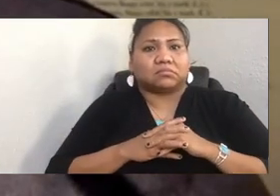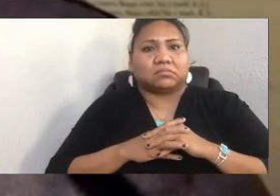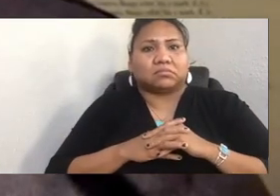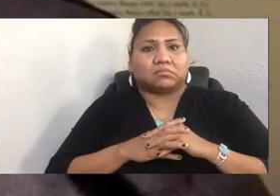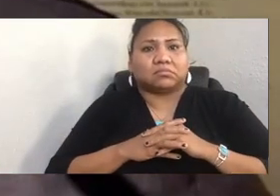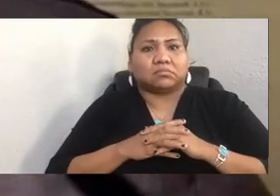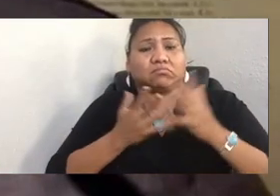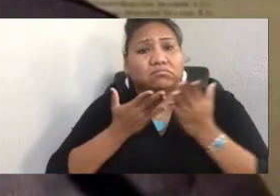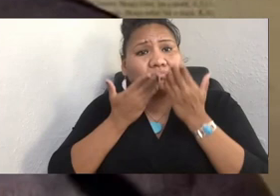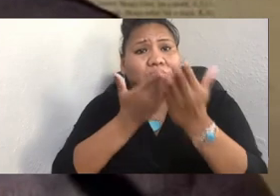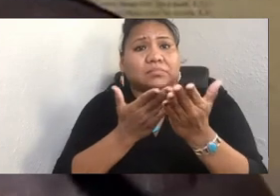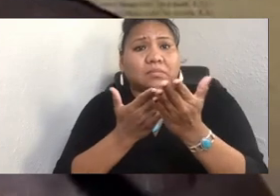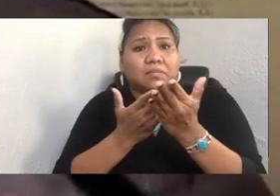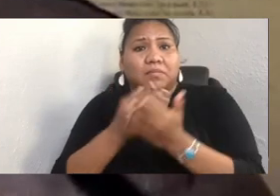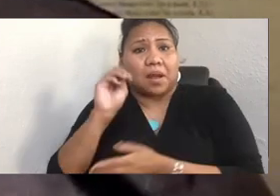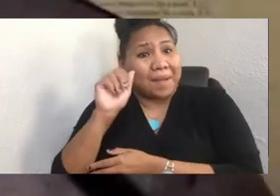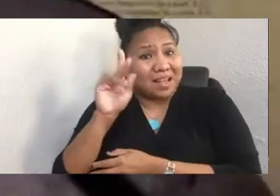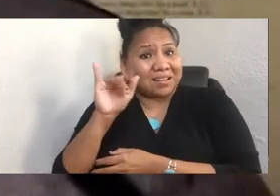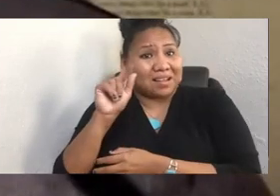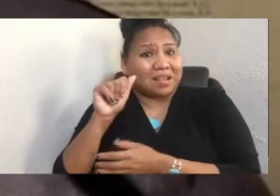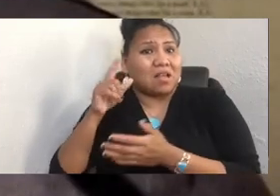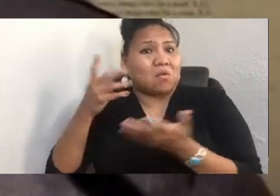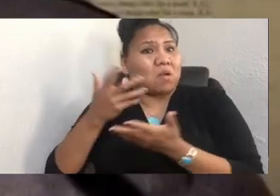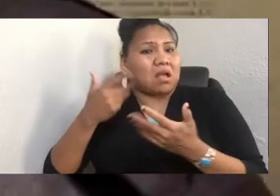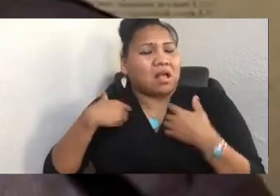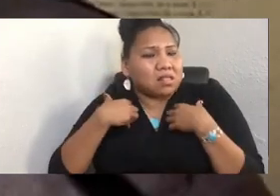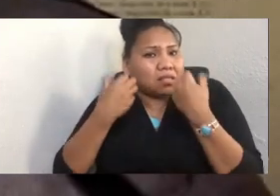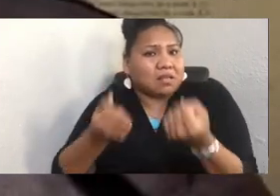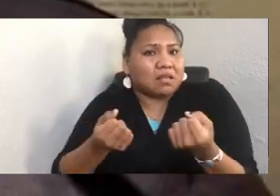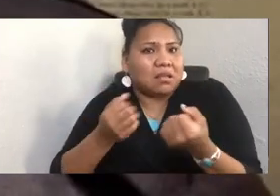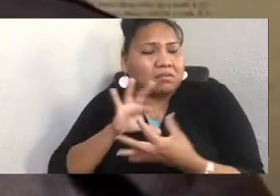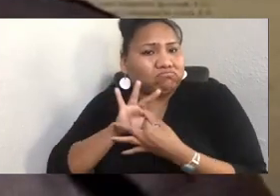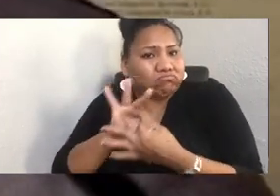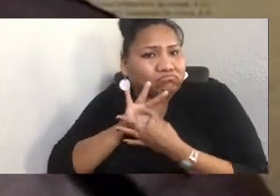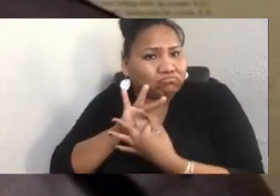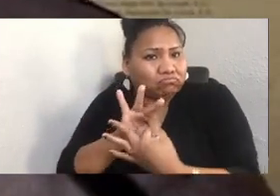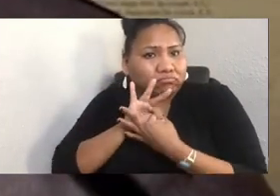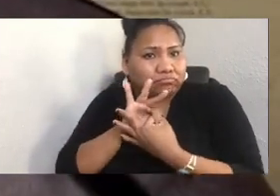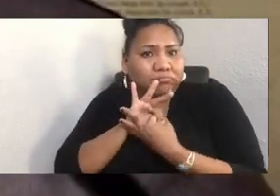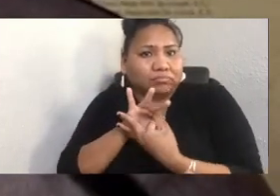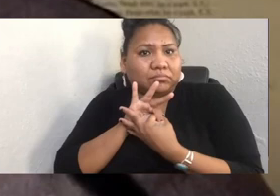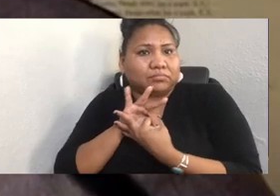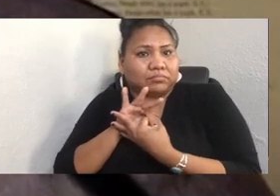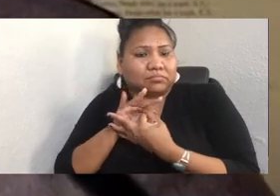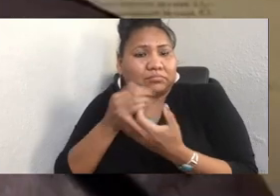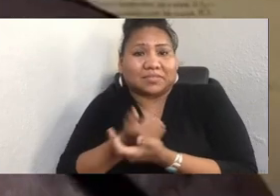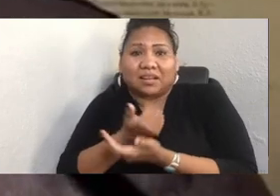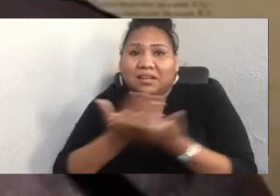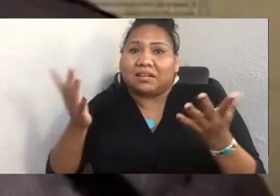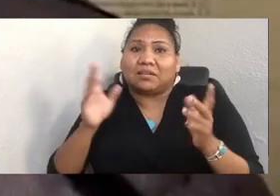of our relationships. And we have a lot of different people who are represented here from different tribes, but different parts of education.